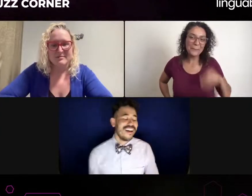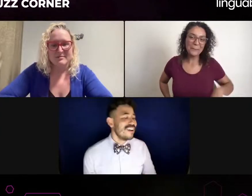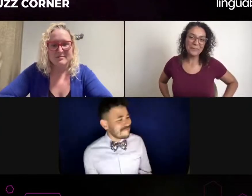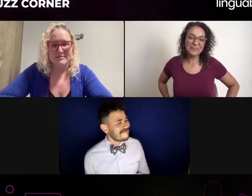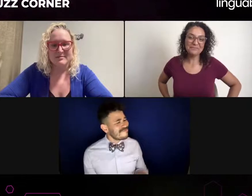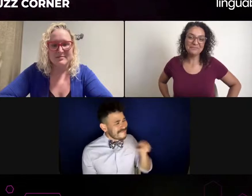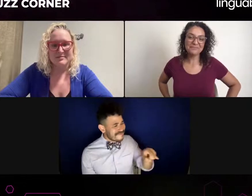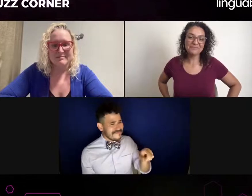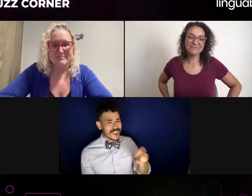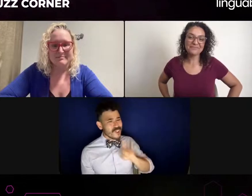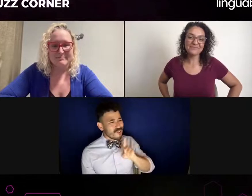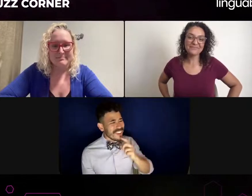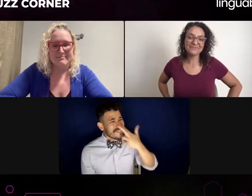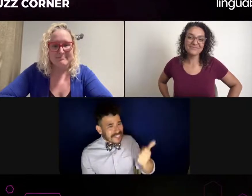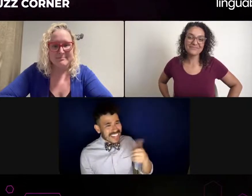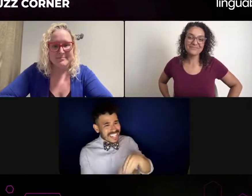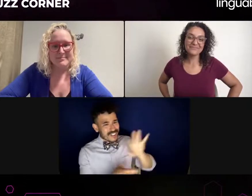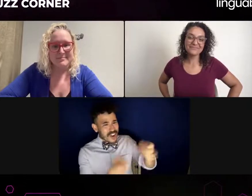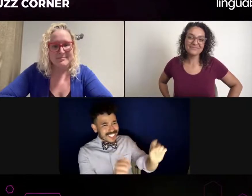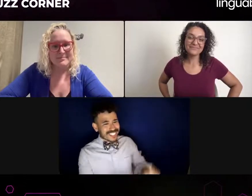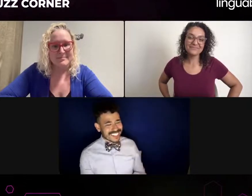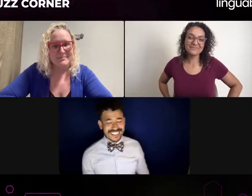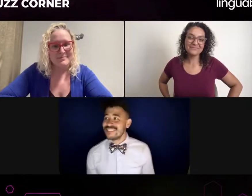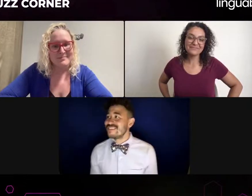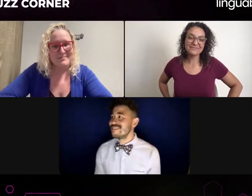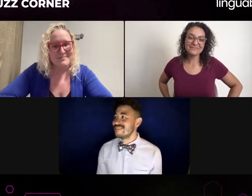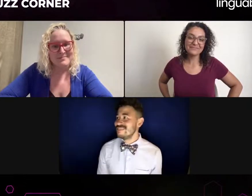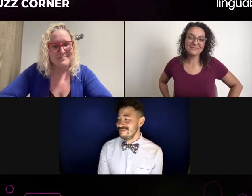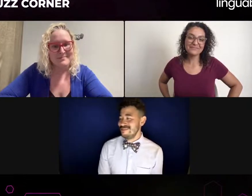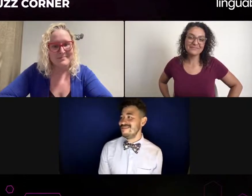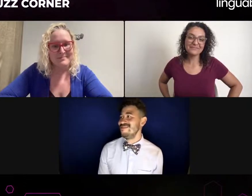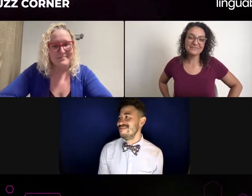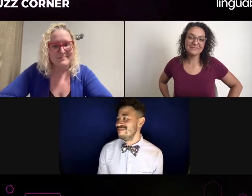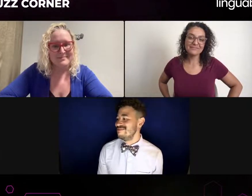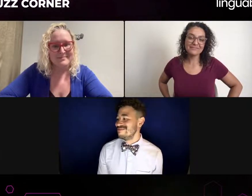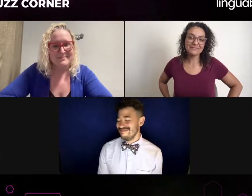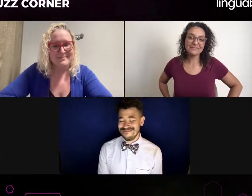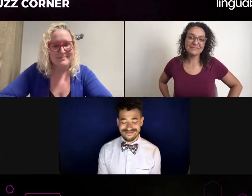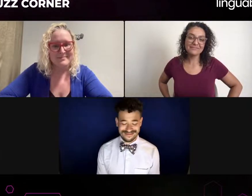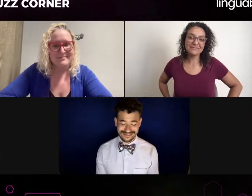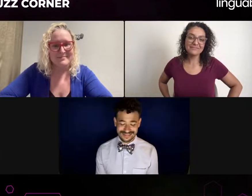before when we were in the room, it was the casting director or the assistant, rather,